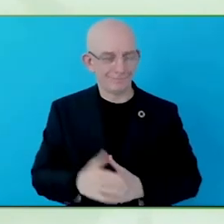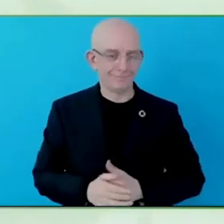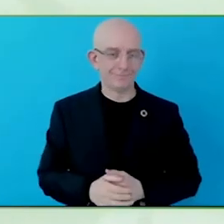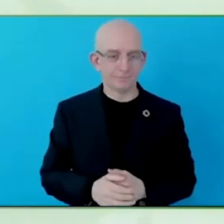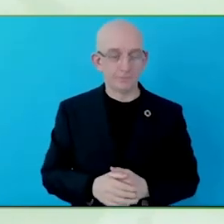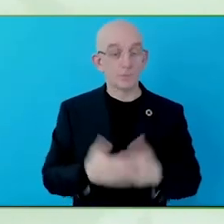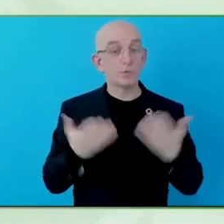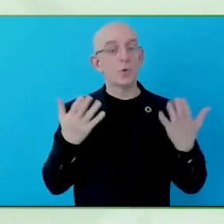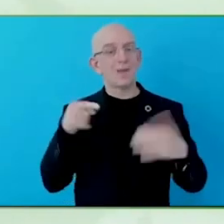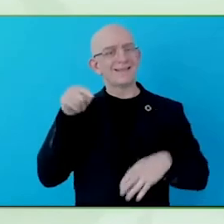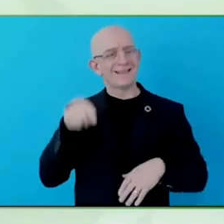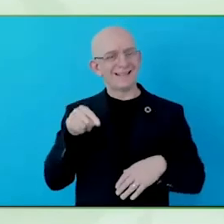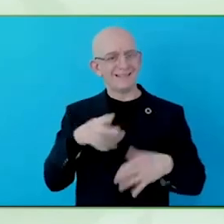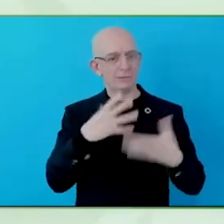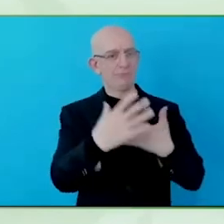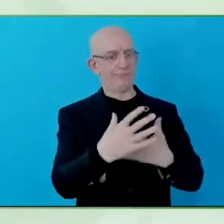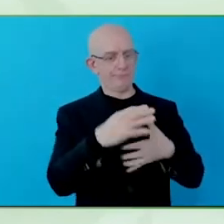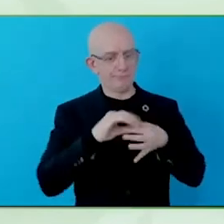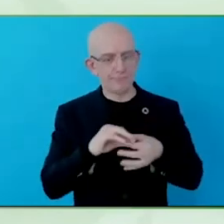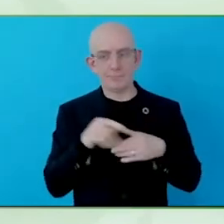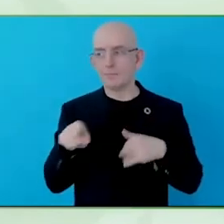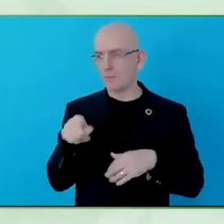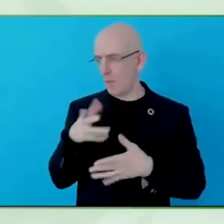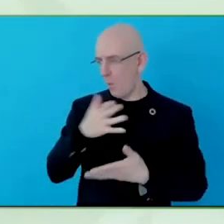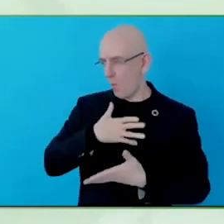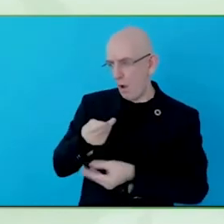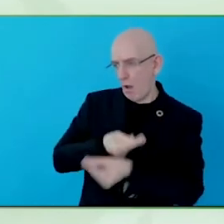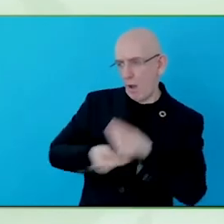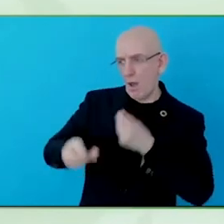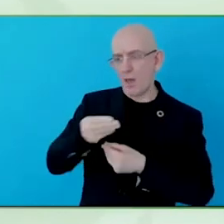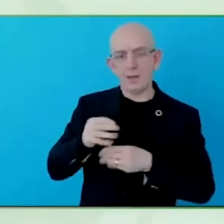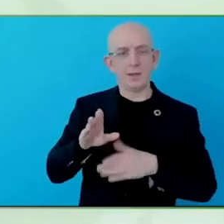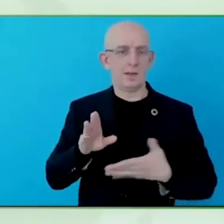Frankly, it is not yet, that is why we are all here, because we are working on it.